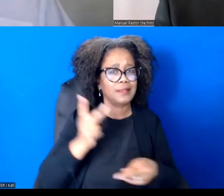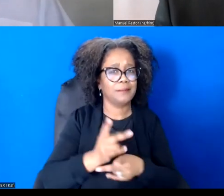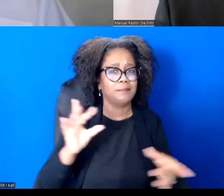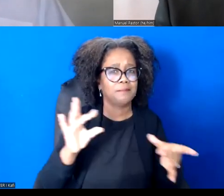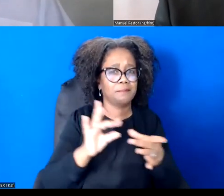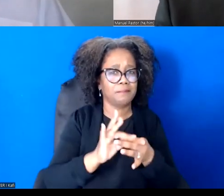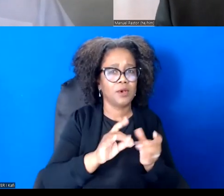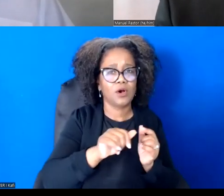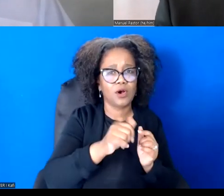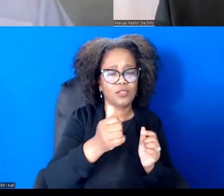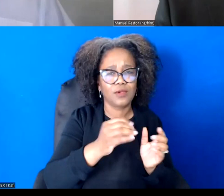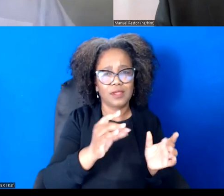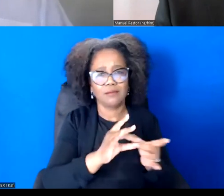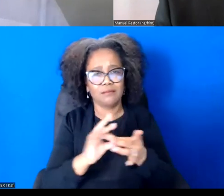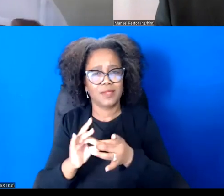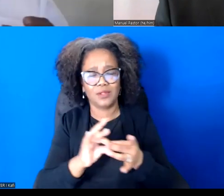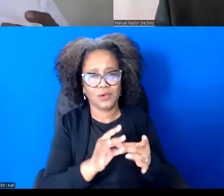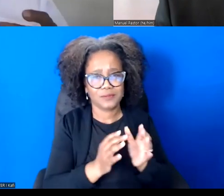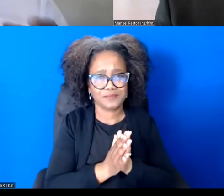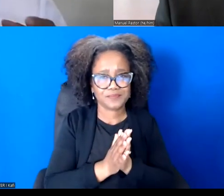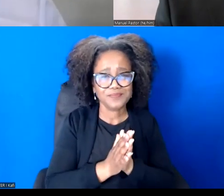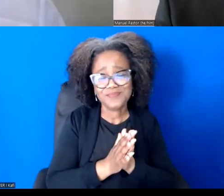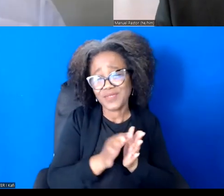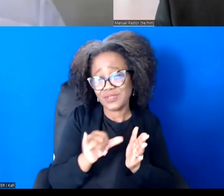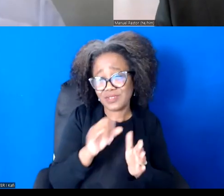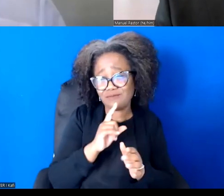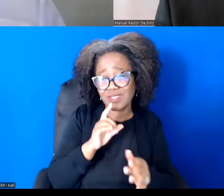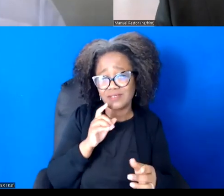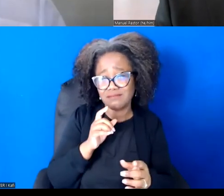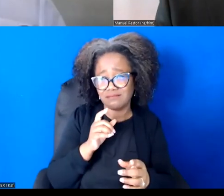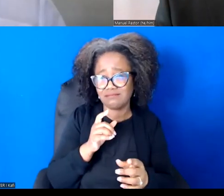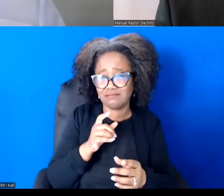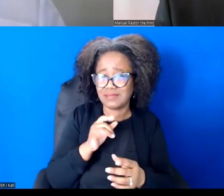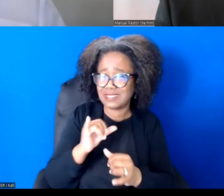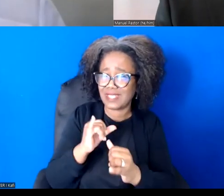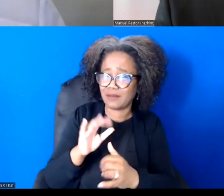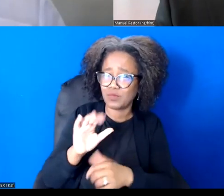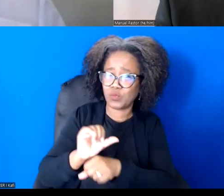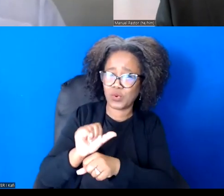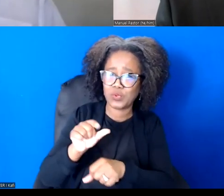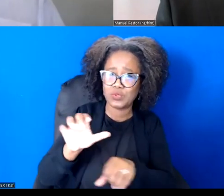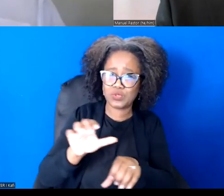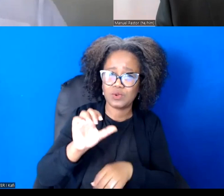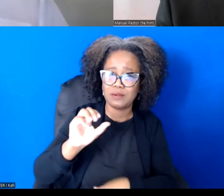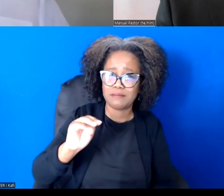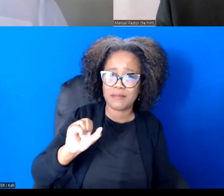for years is sort of take hold in that and say, how do we actually fix that? How do we make an economy when no one is other?